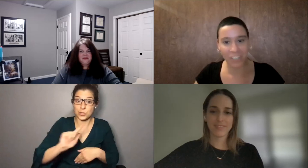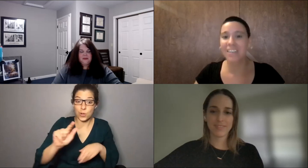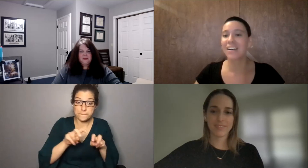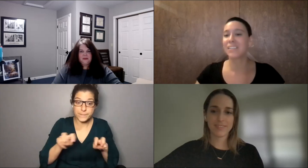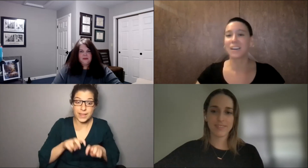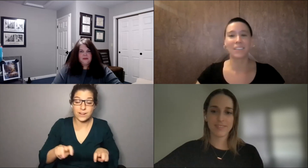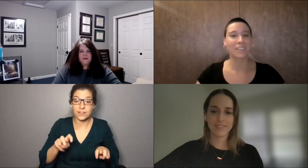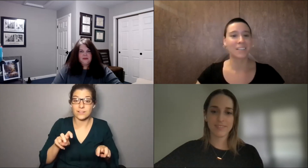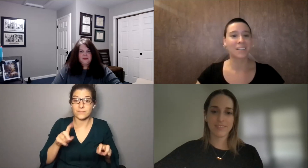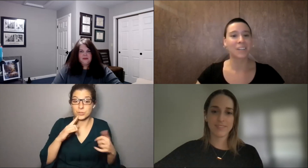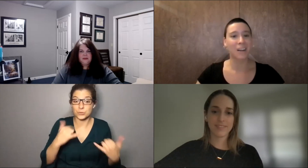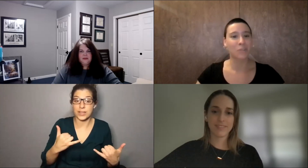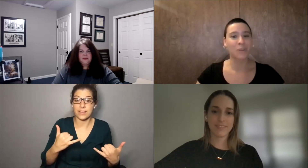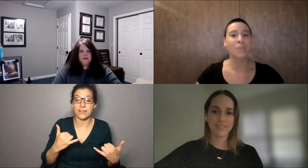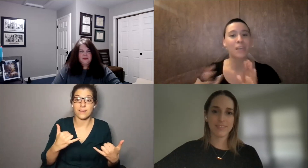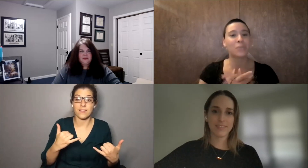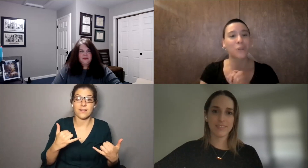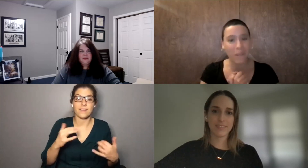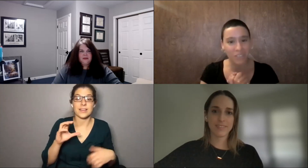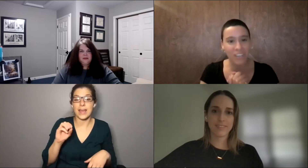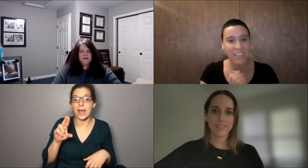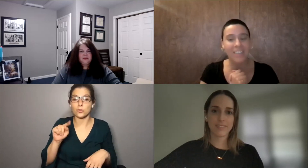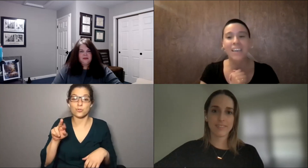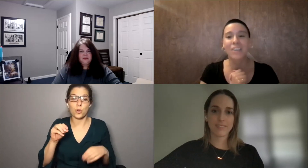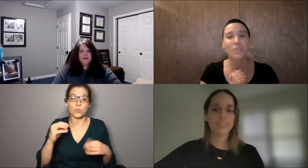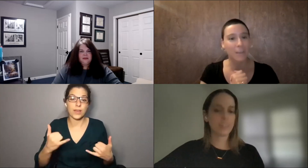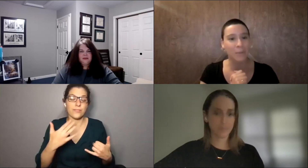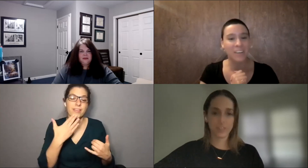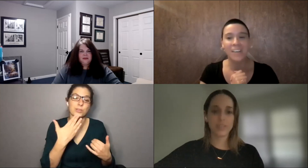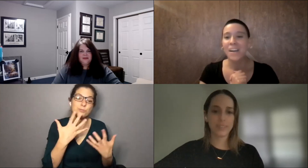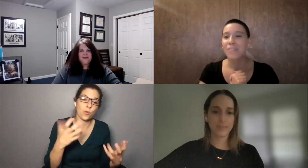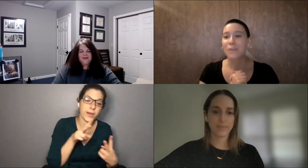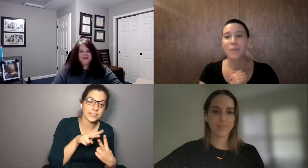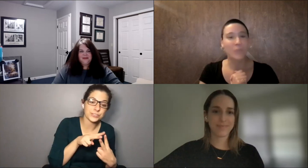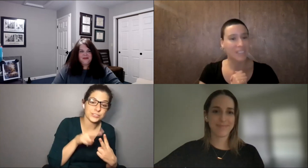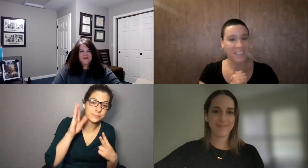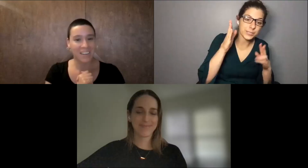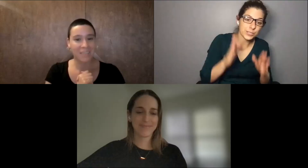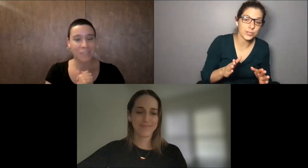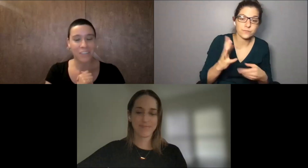s our panel portion. I'll lead us in a little outro. Thank you so much,